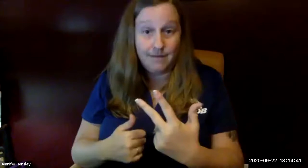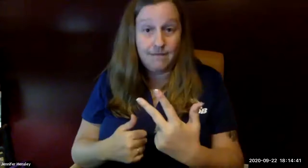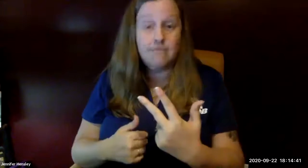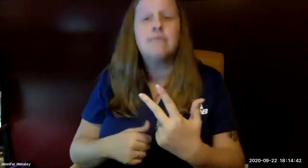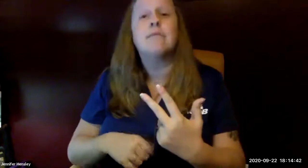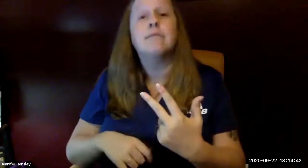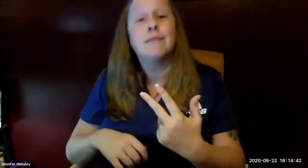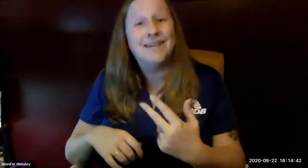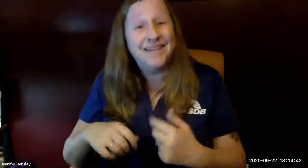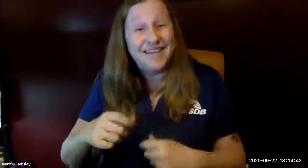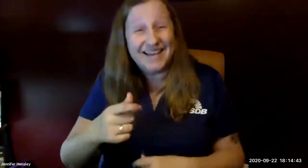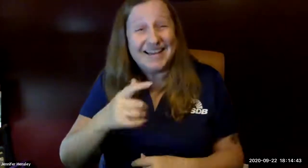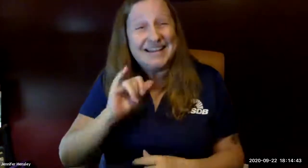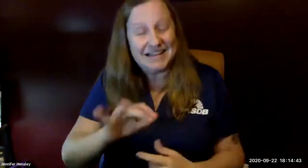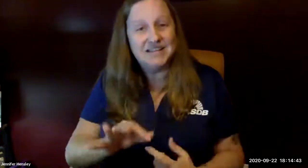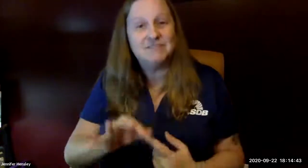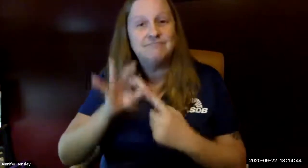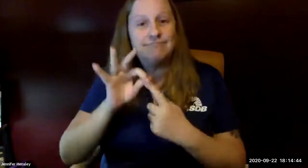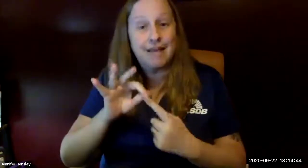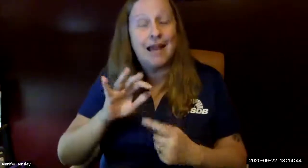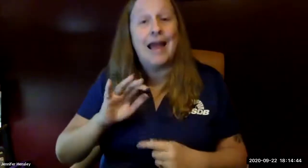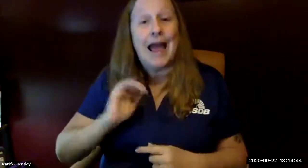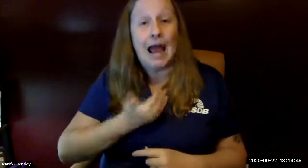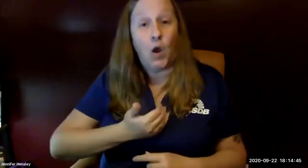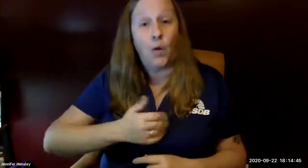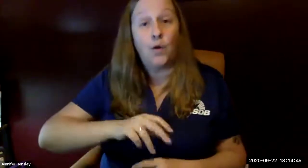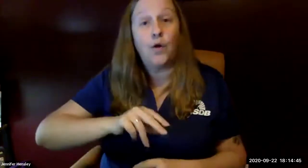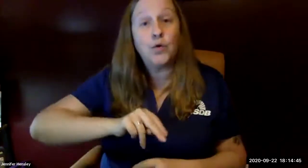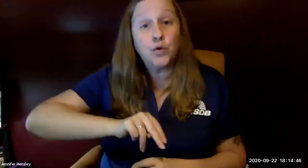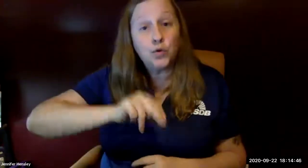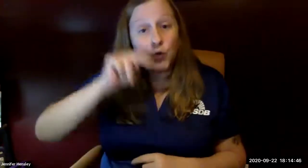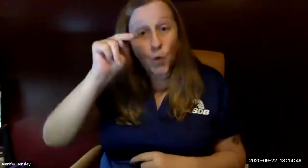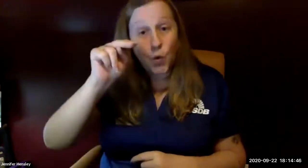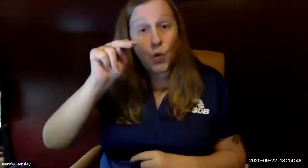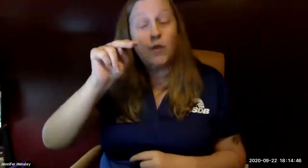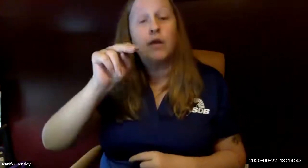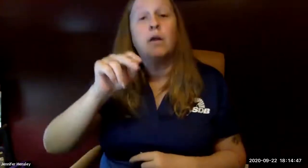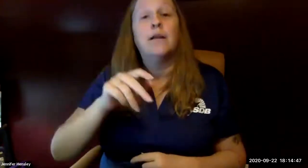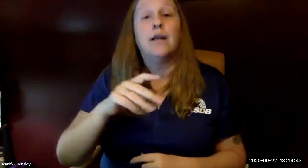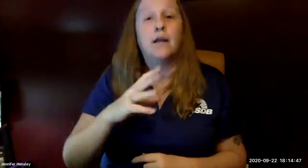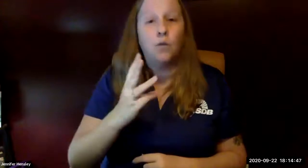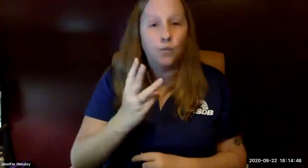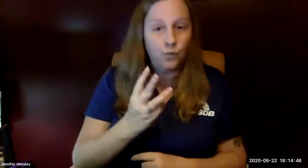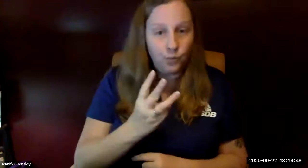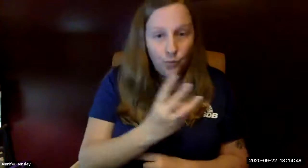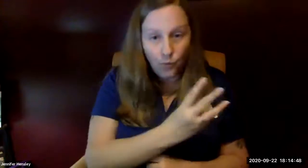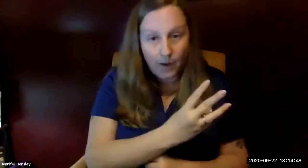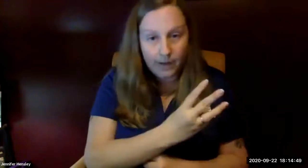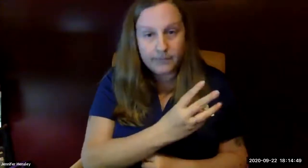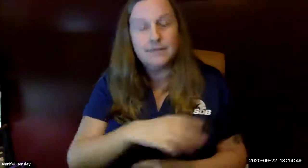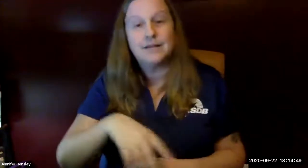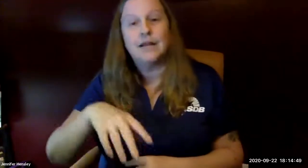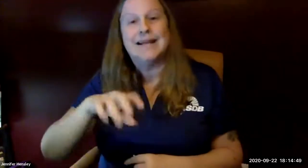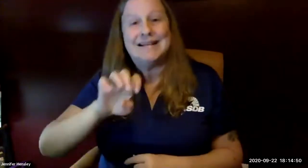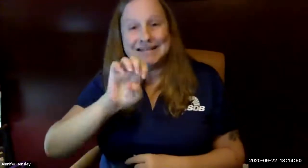and now we have transformed into